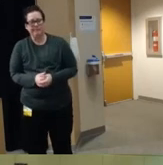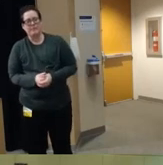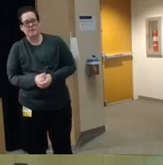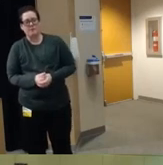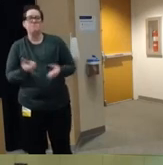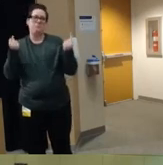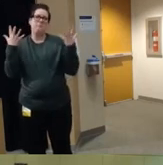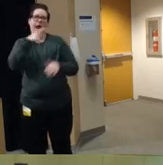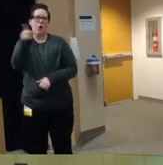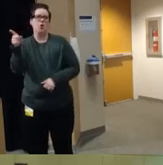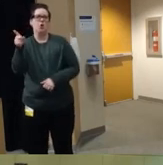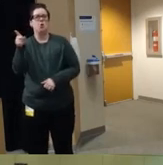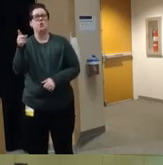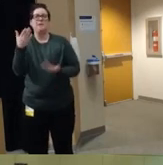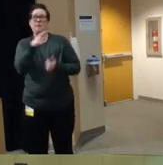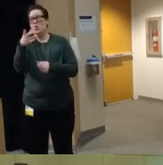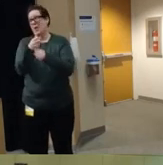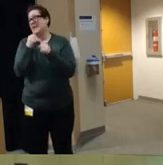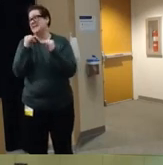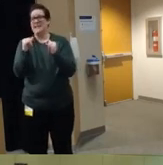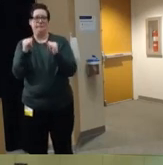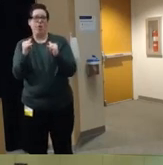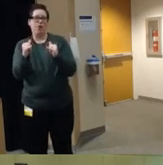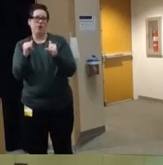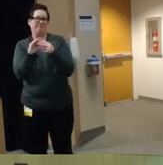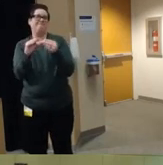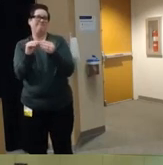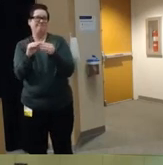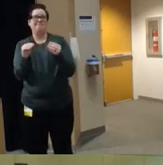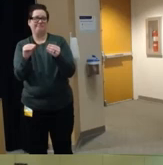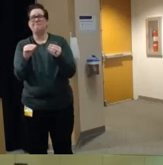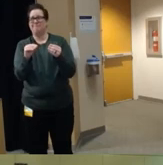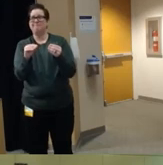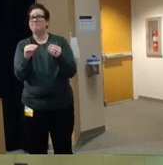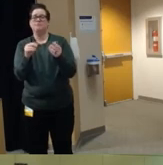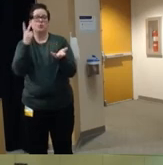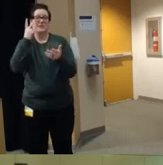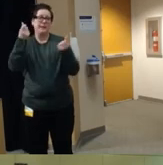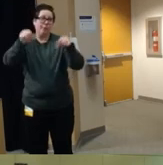probably see similar types of arguments that are being made um on social media um and so I think